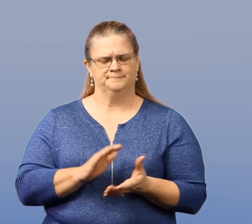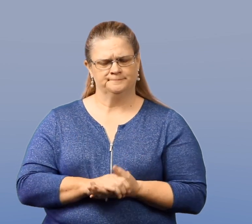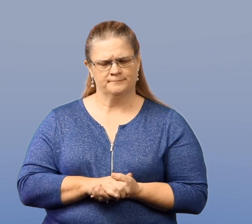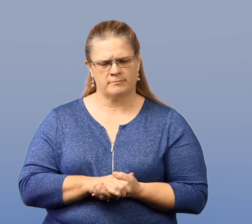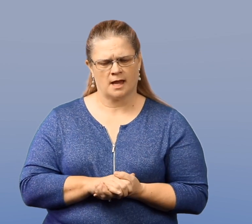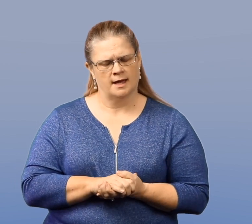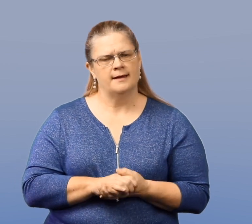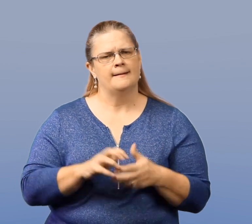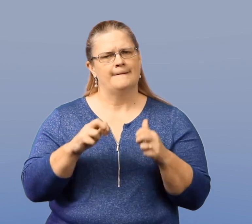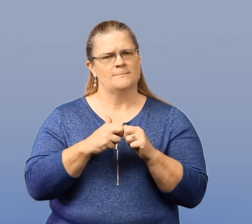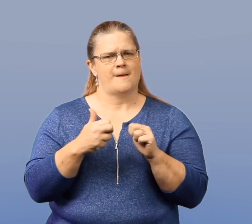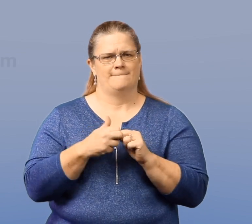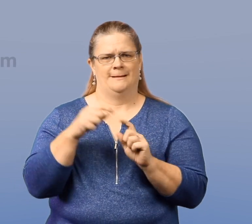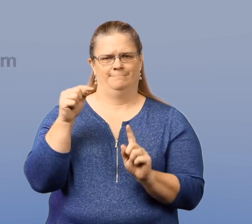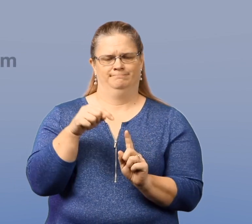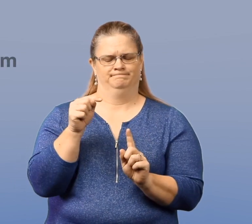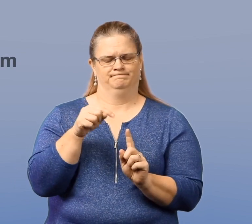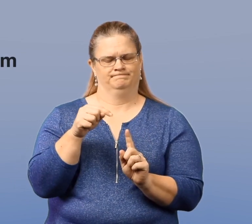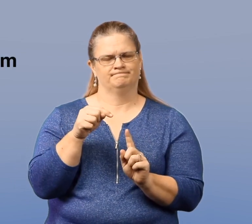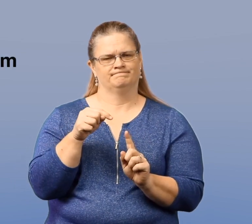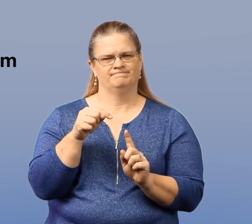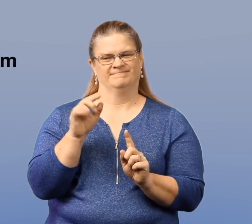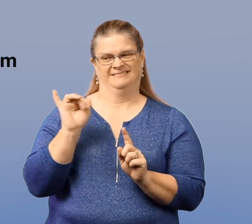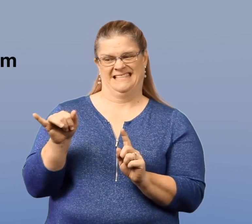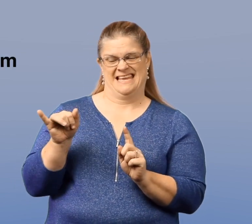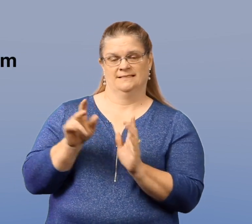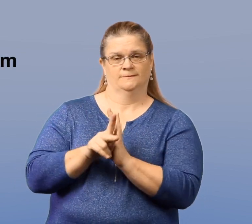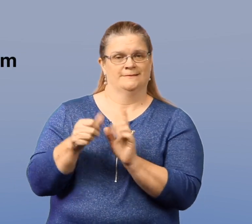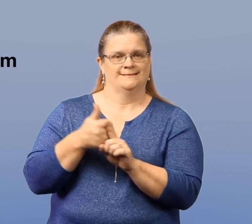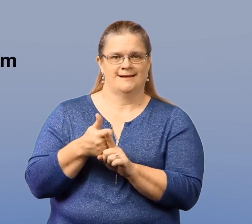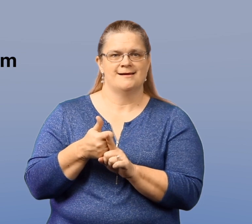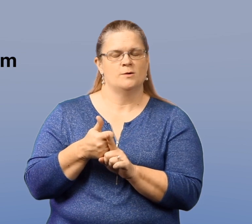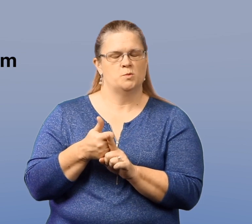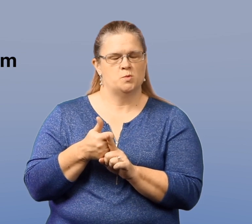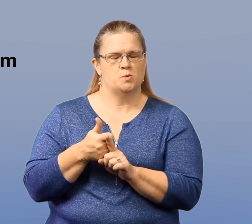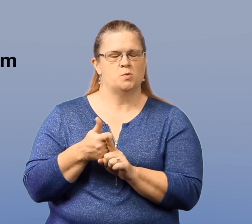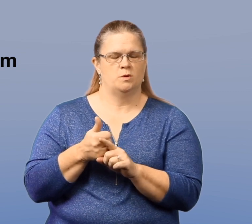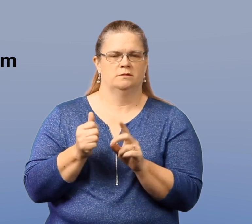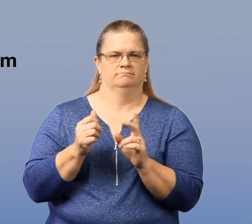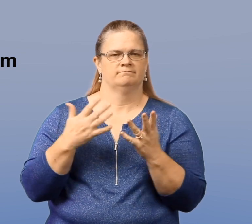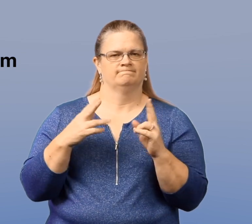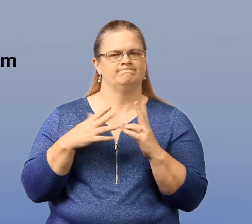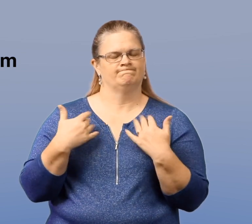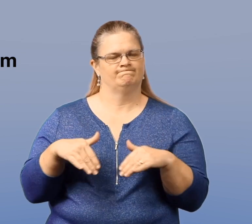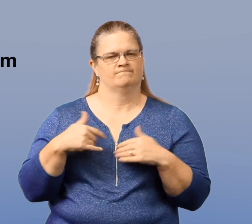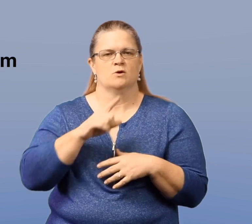Now and talking about the problem of suicide. It is real.